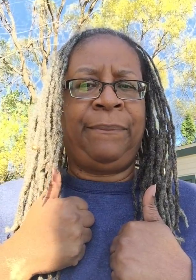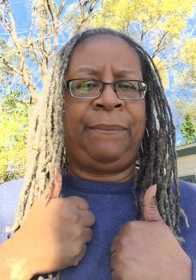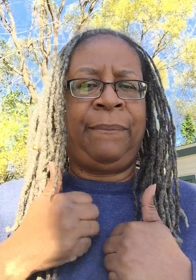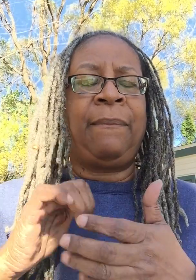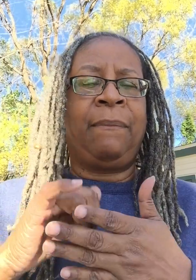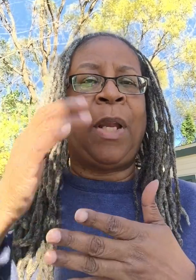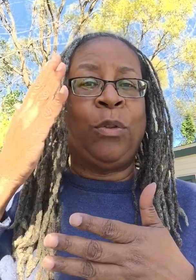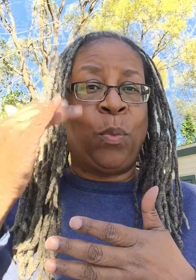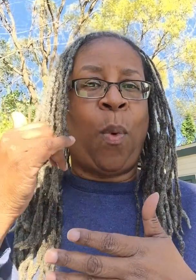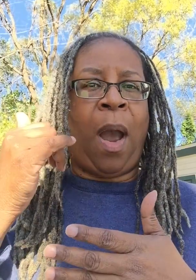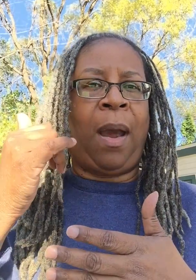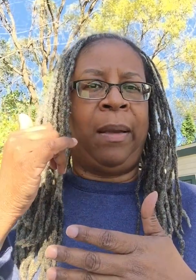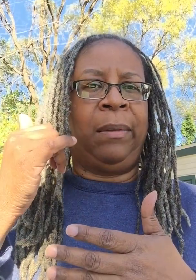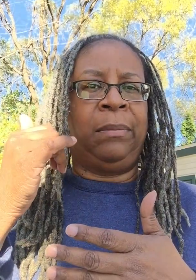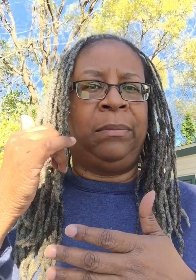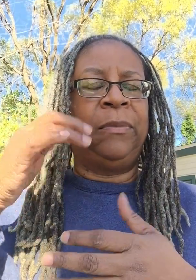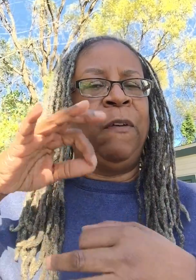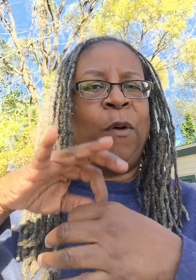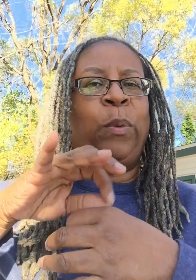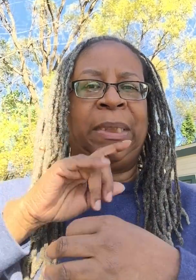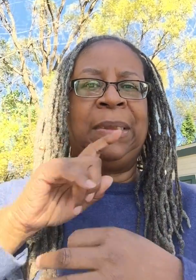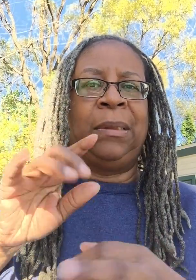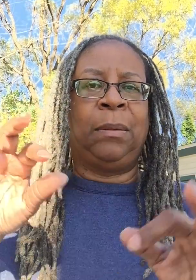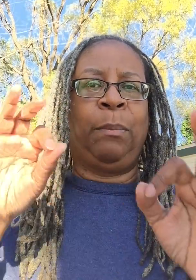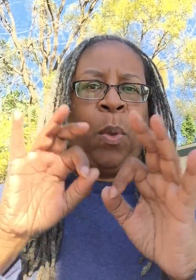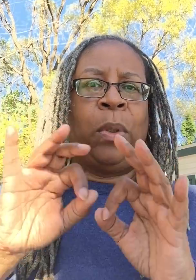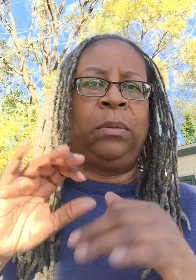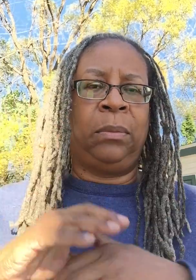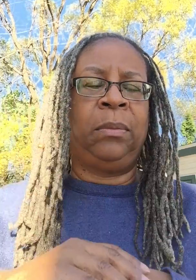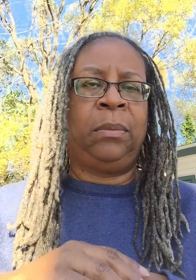That's why voting is important.